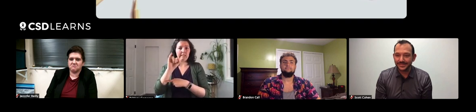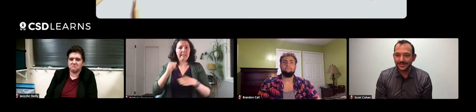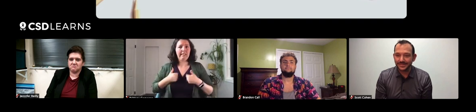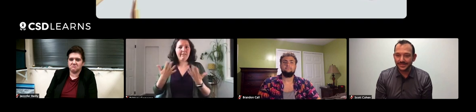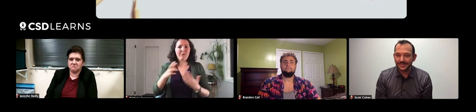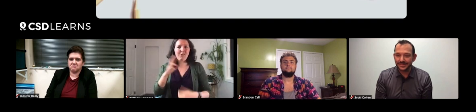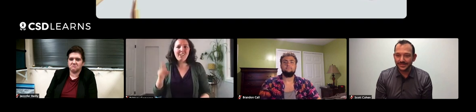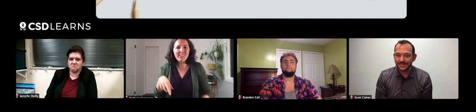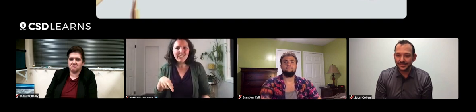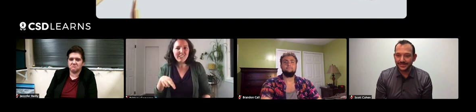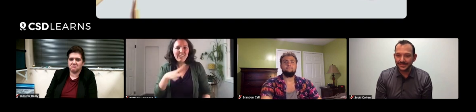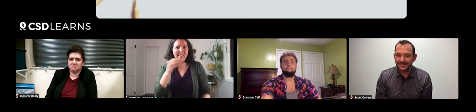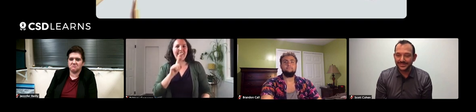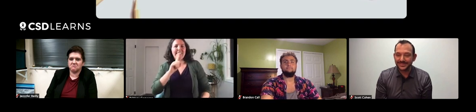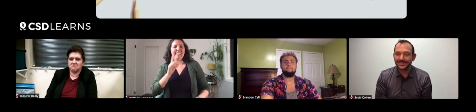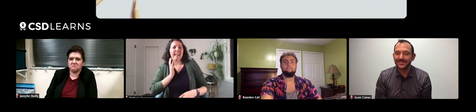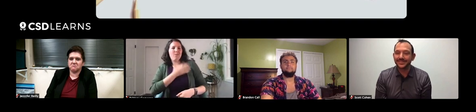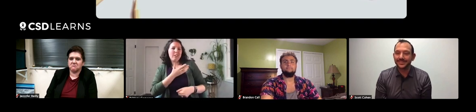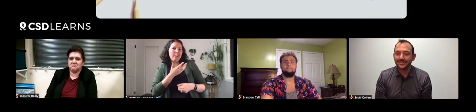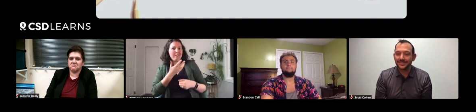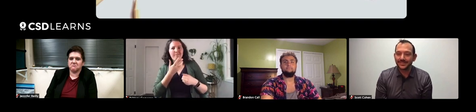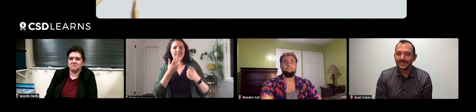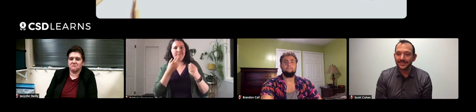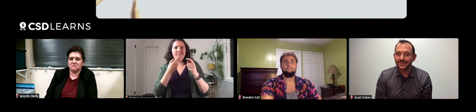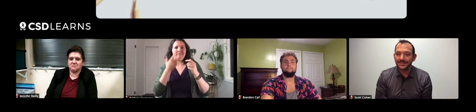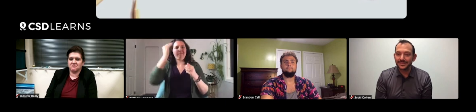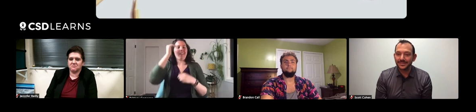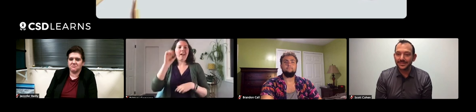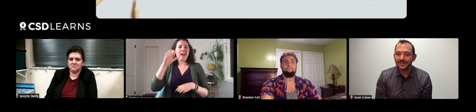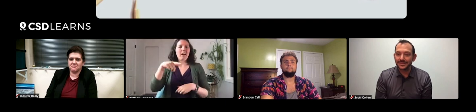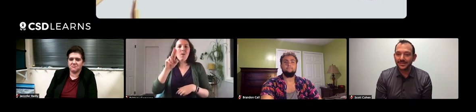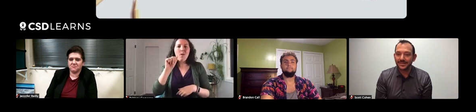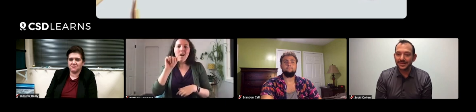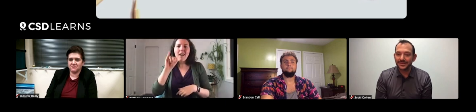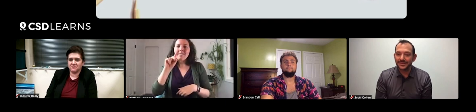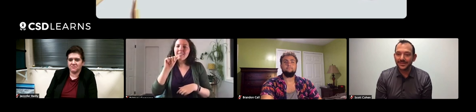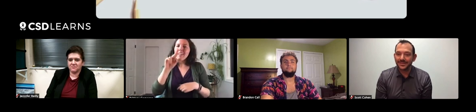actually lives here in Rochester. That person is very knowledgeable about aquatics as well.